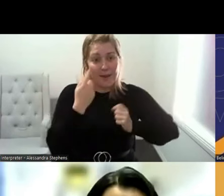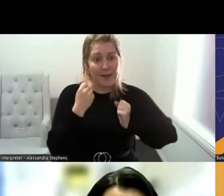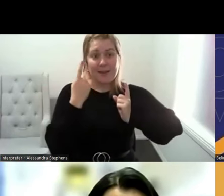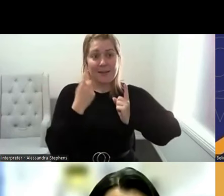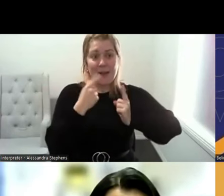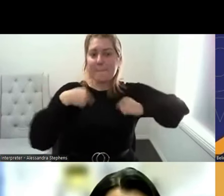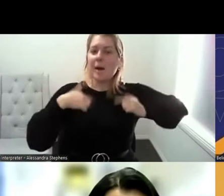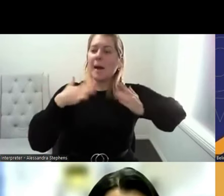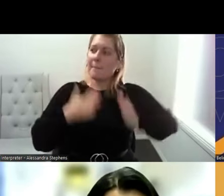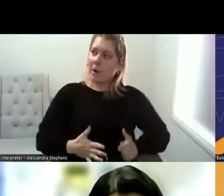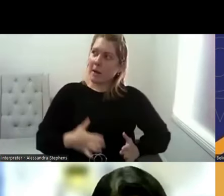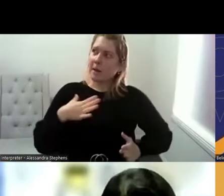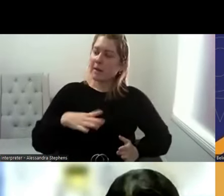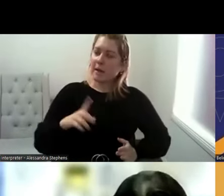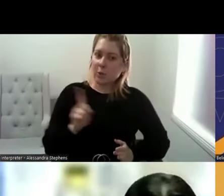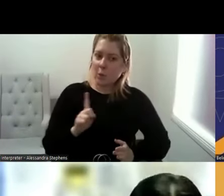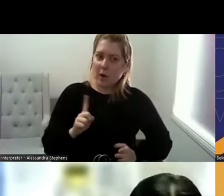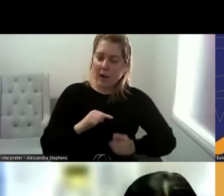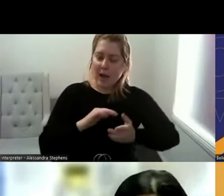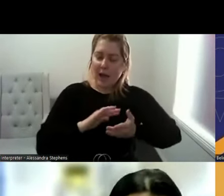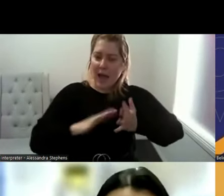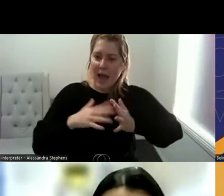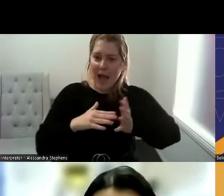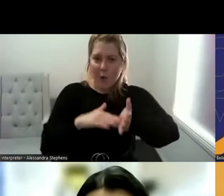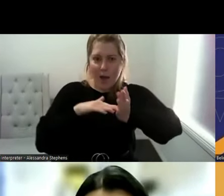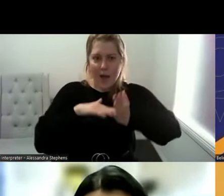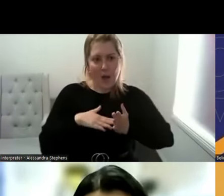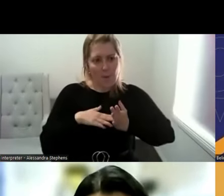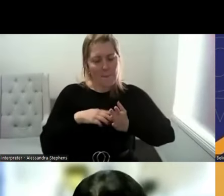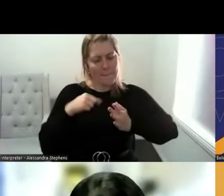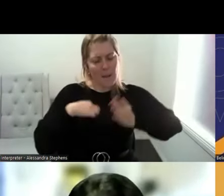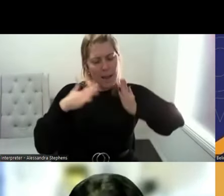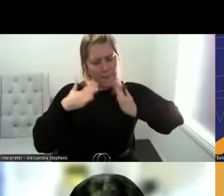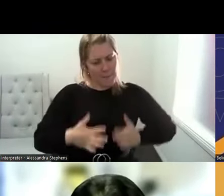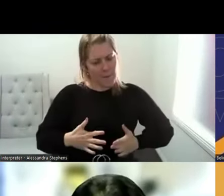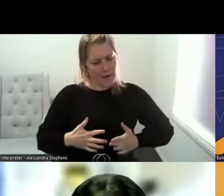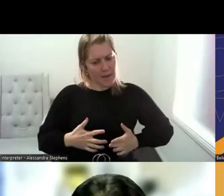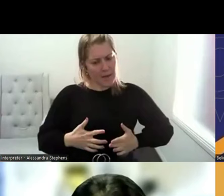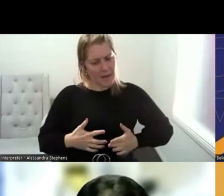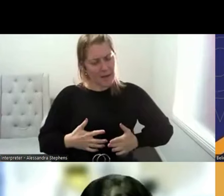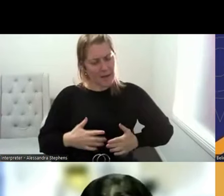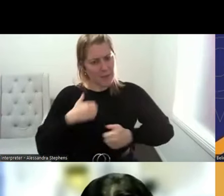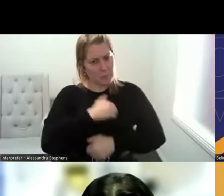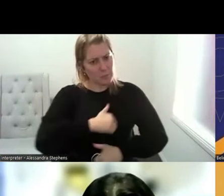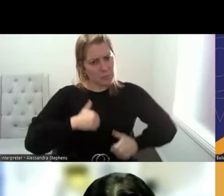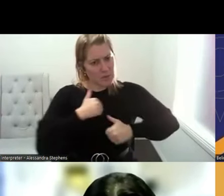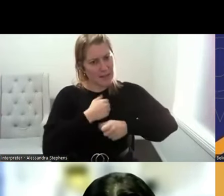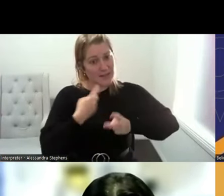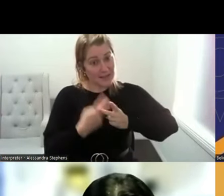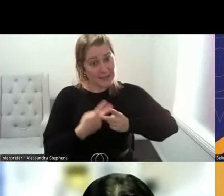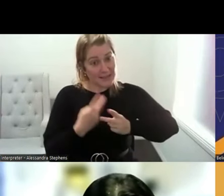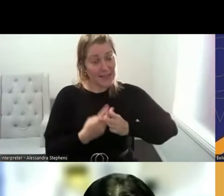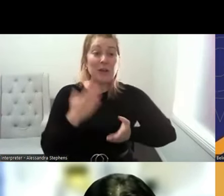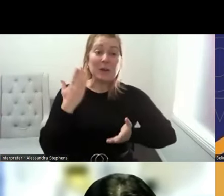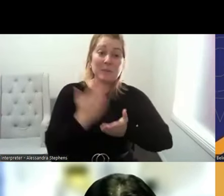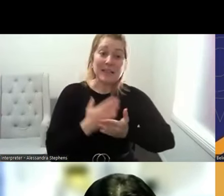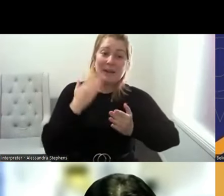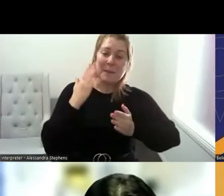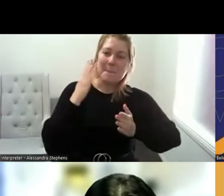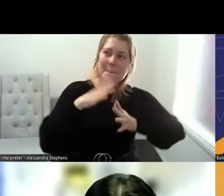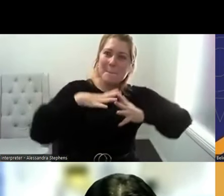And how do we help with that concept. And it has a huge social issue around that because we know that